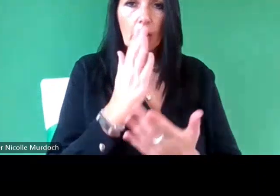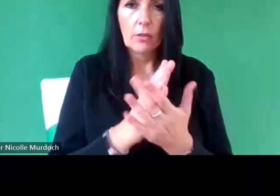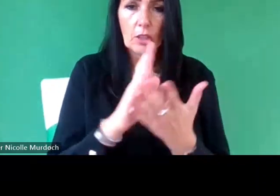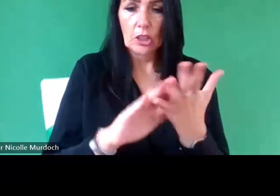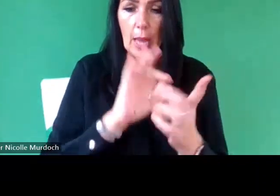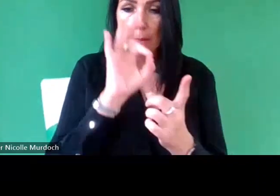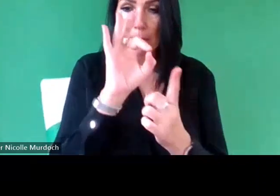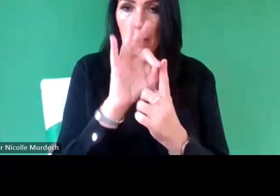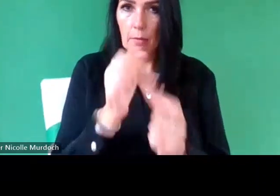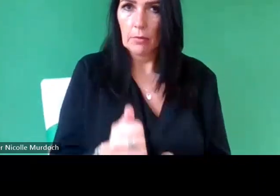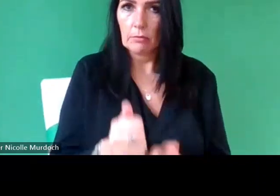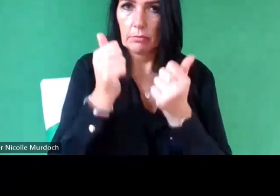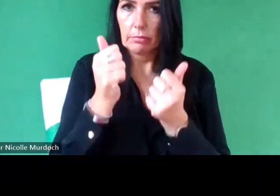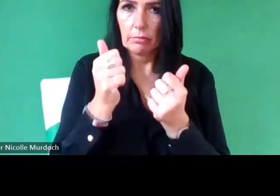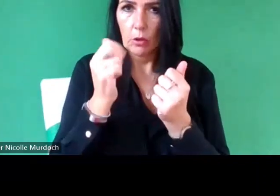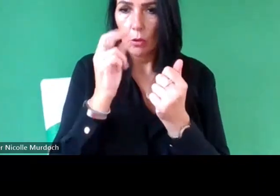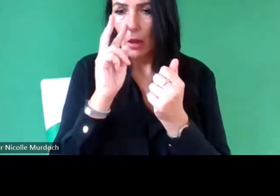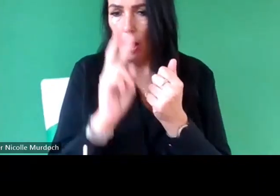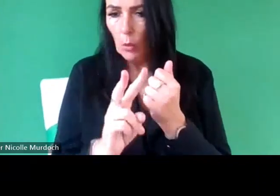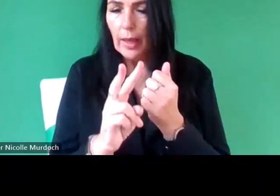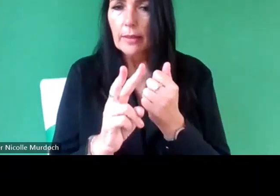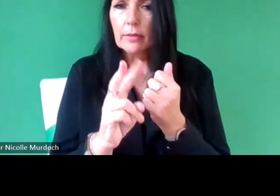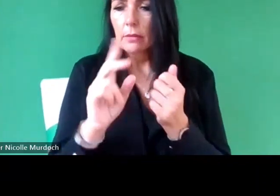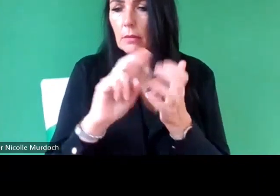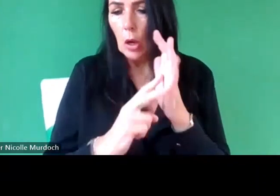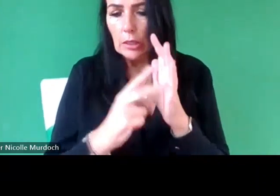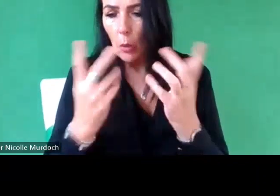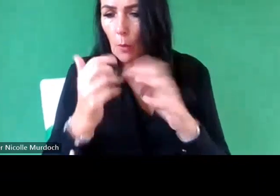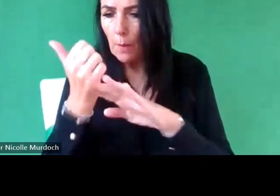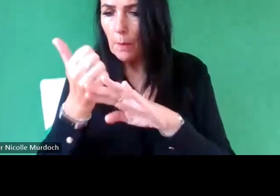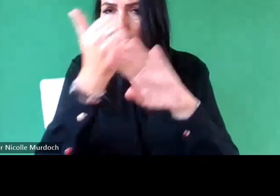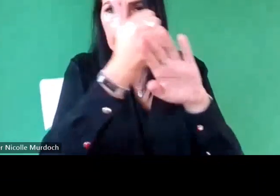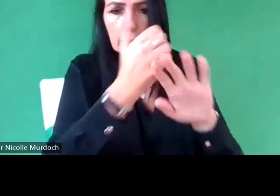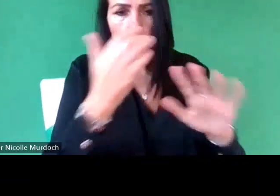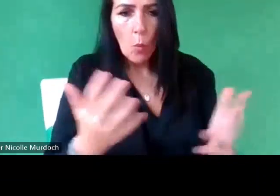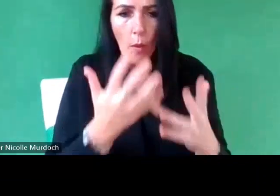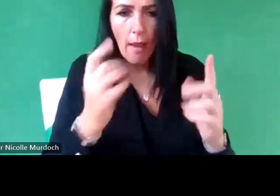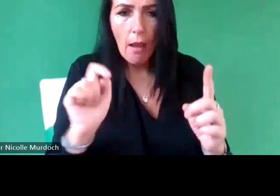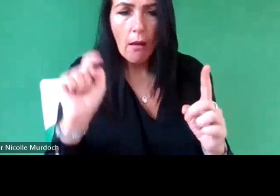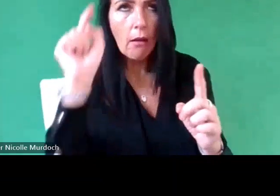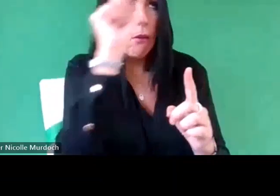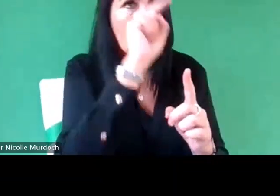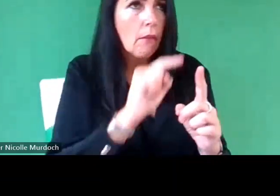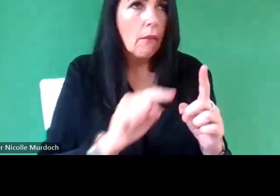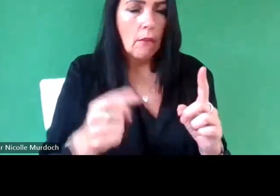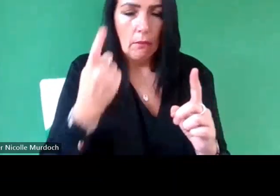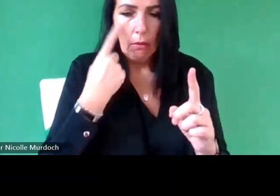access to locate what organizations are working in different geographical areas but there's also